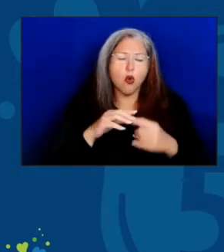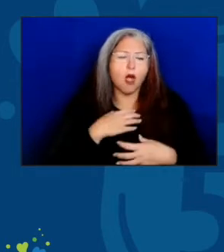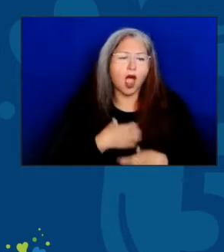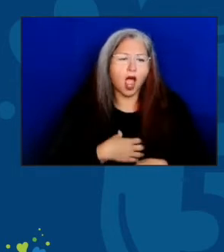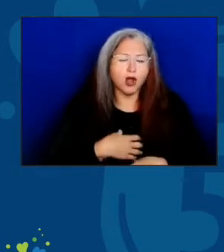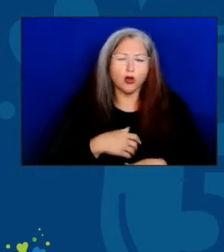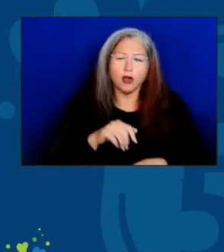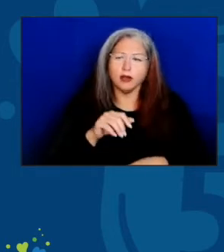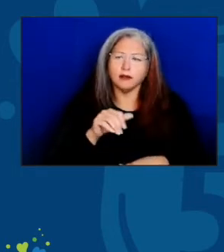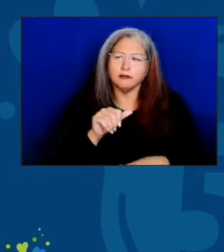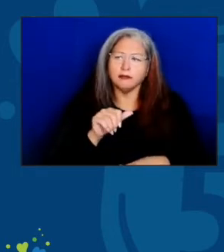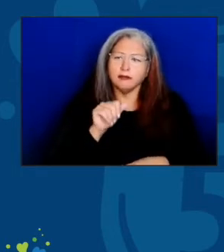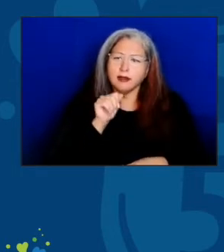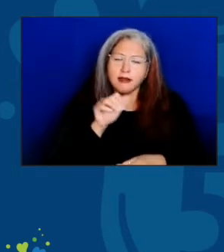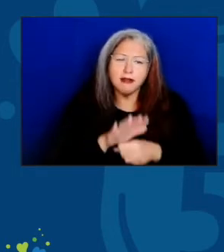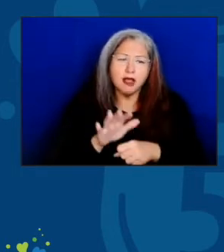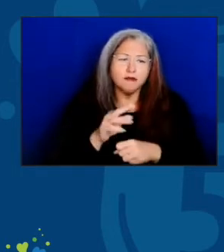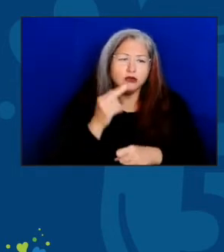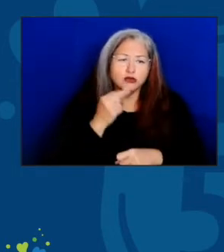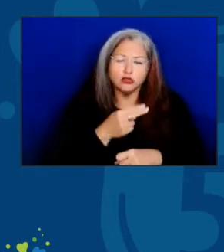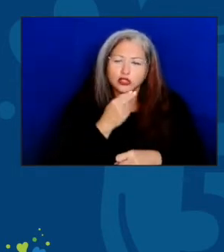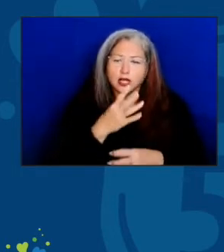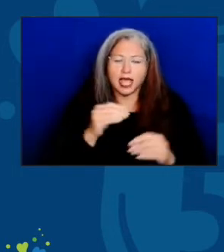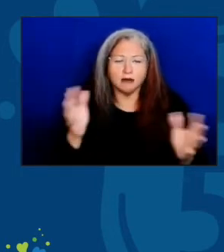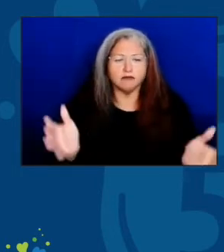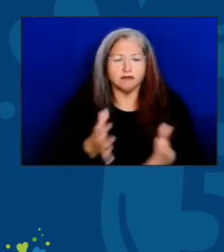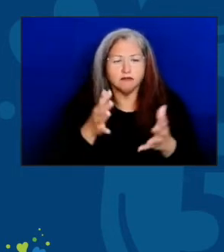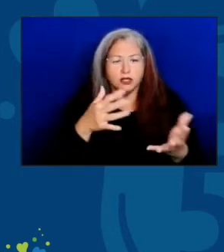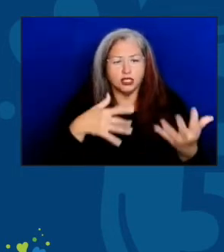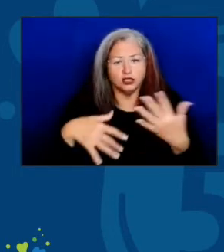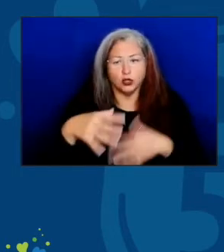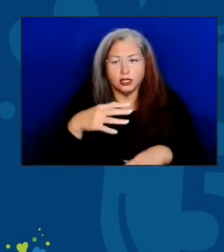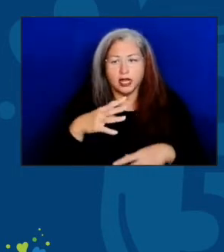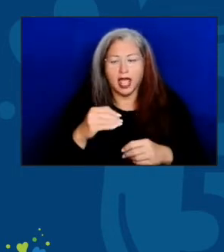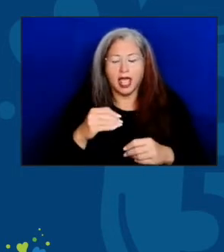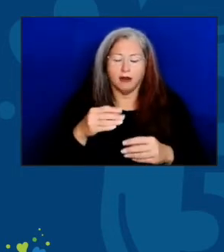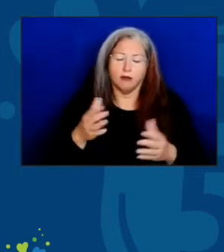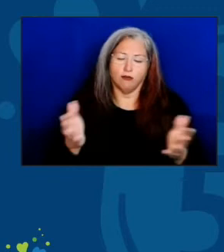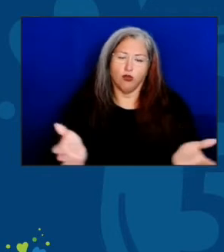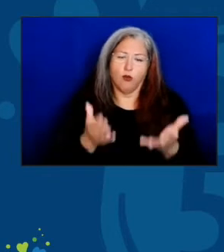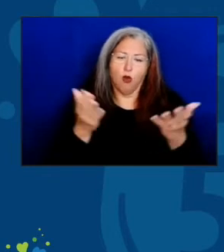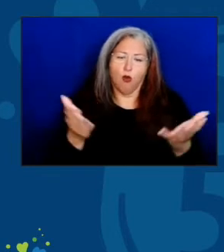to enhance socialization, and to promote the health and wellbeing of older adults.